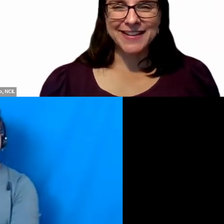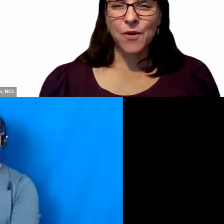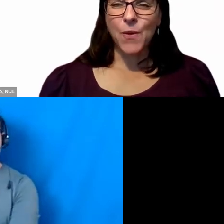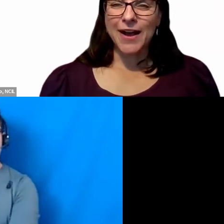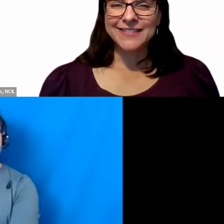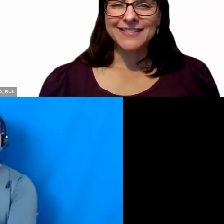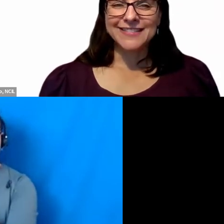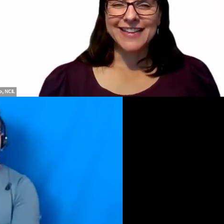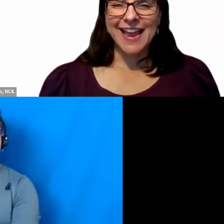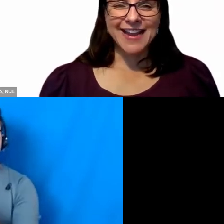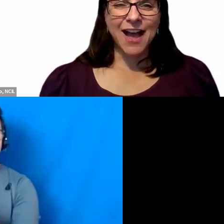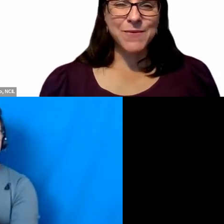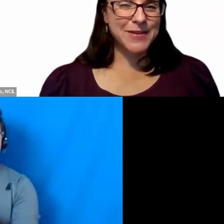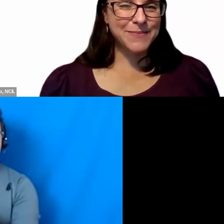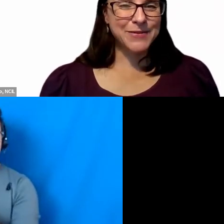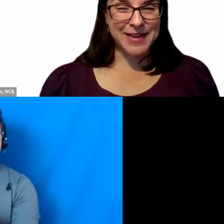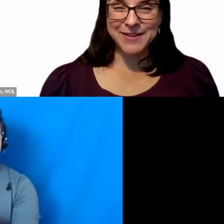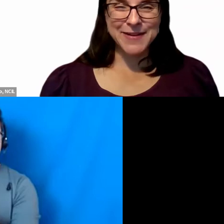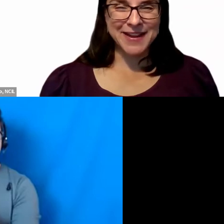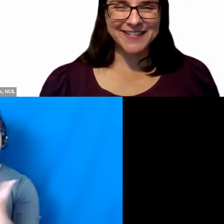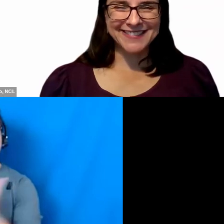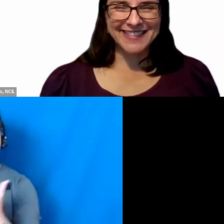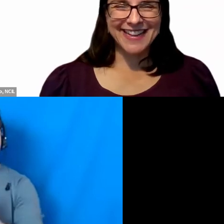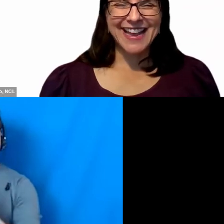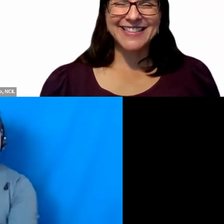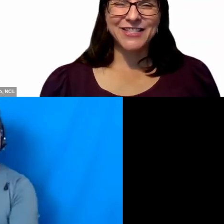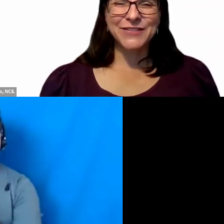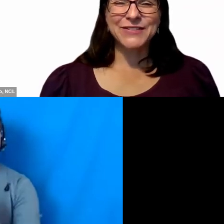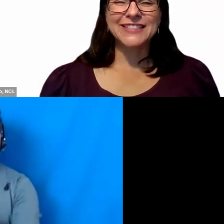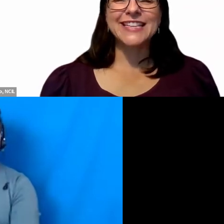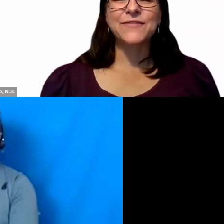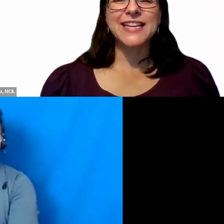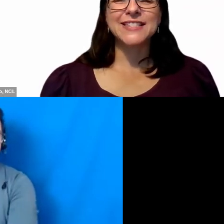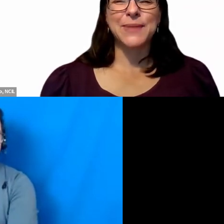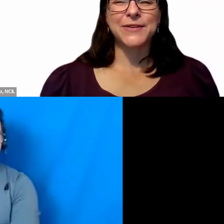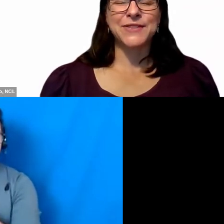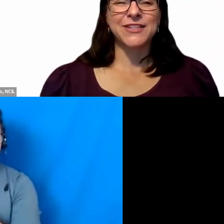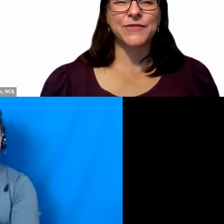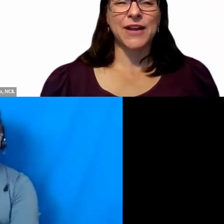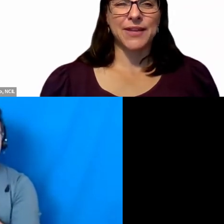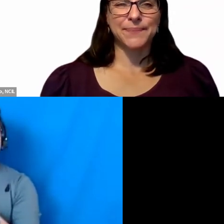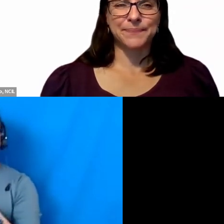(1) Hang out with people who make you better, (2) Leave things better than you found them.